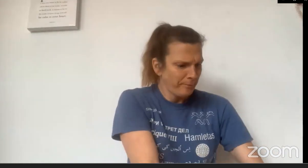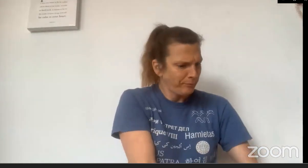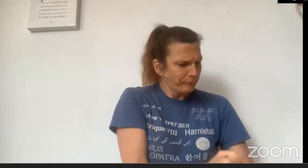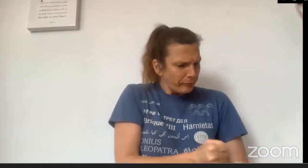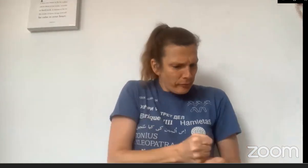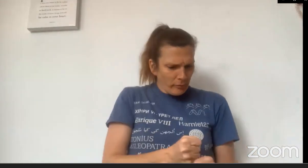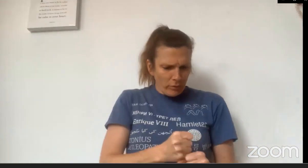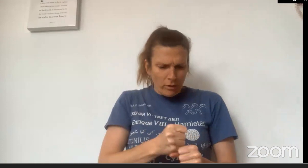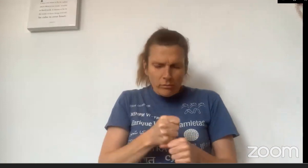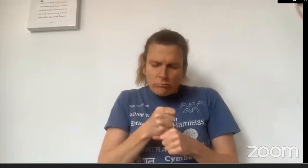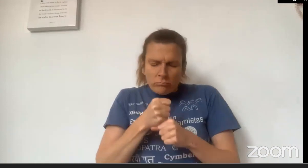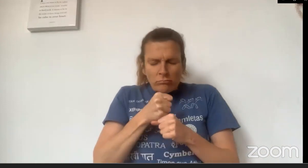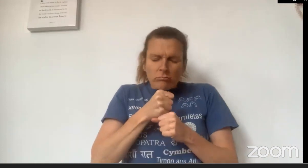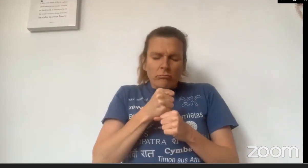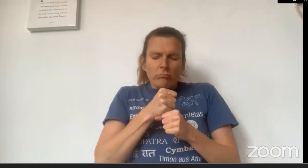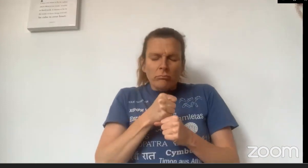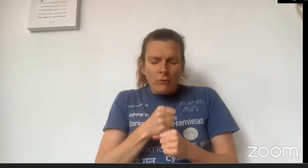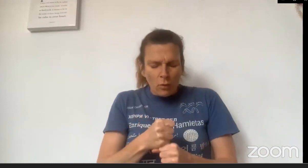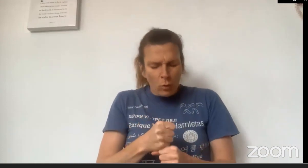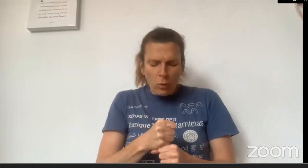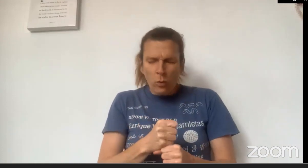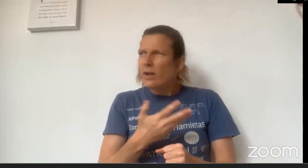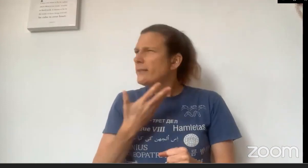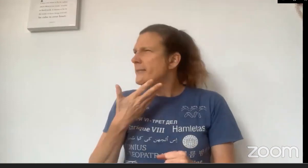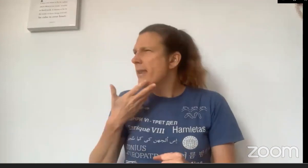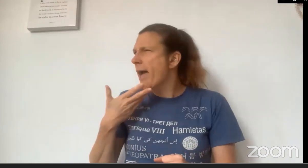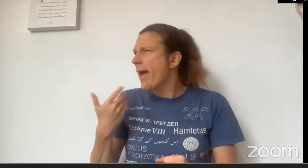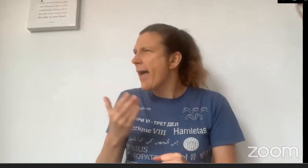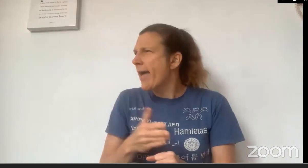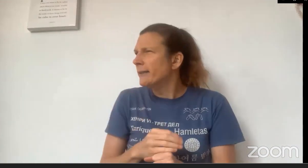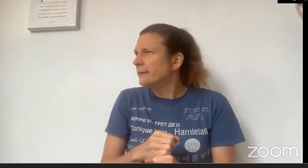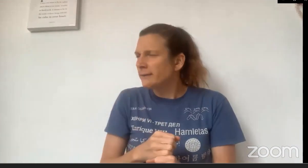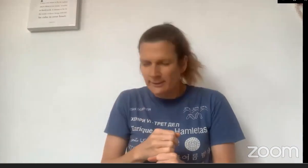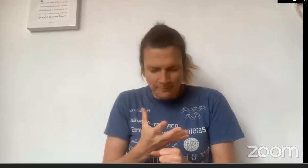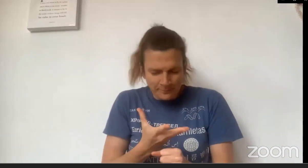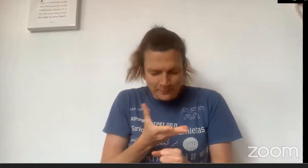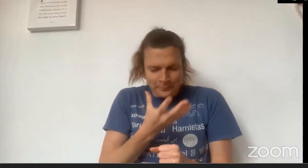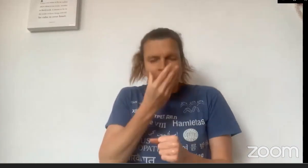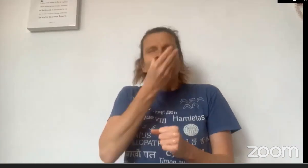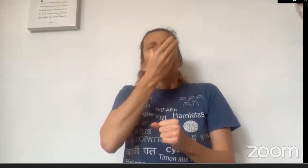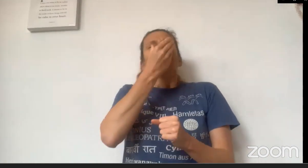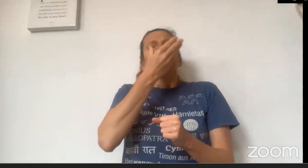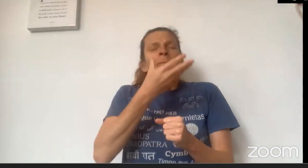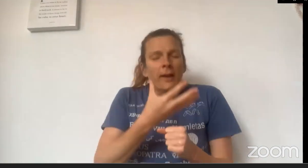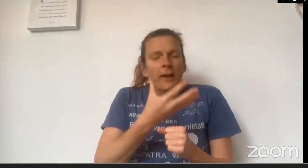flowers she had in the basket. "Ooh these lovely flowers I collected on the way